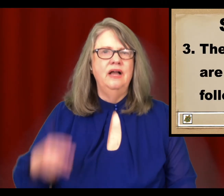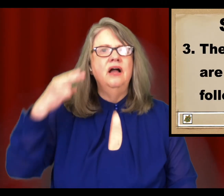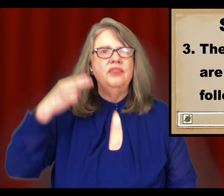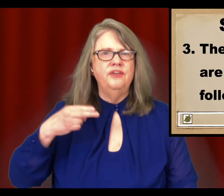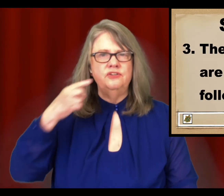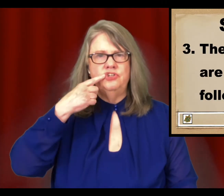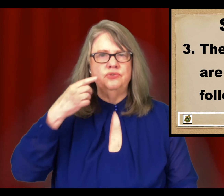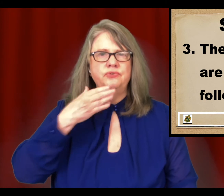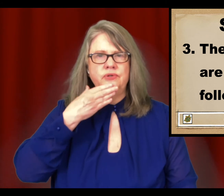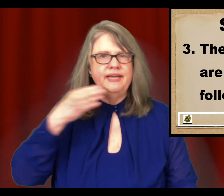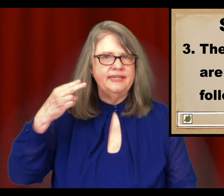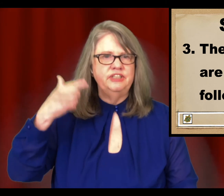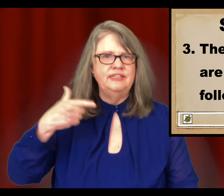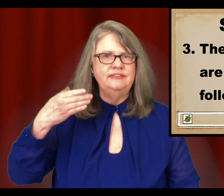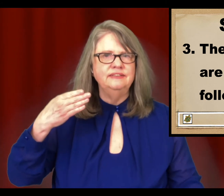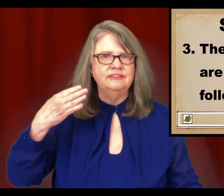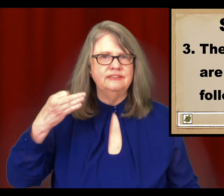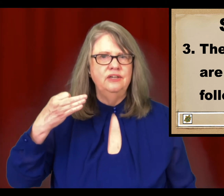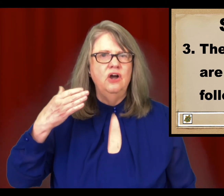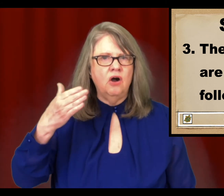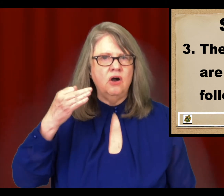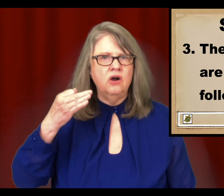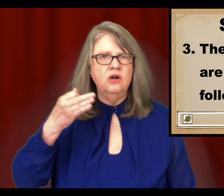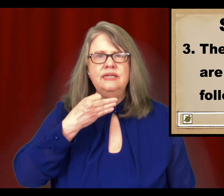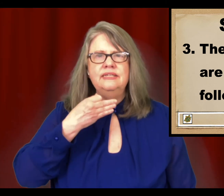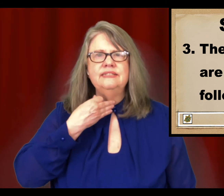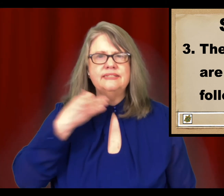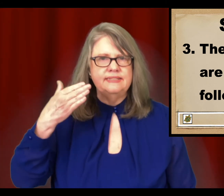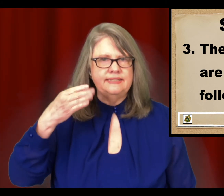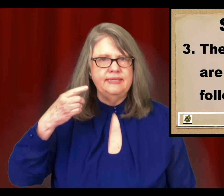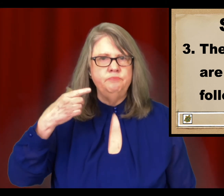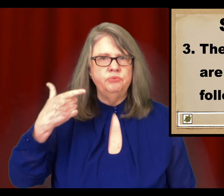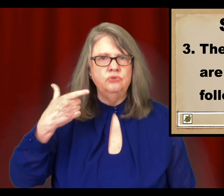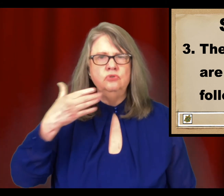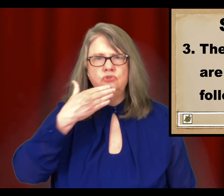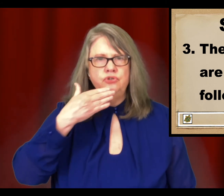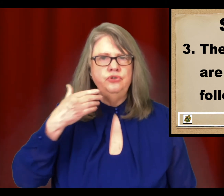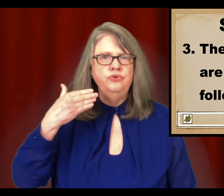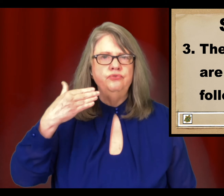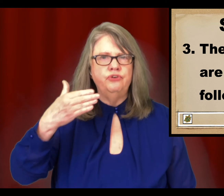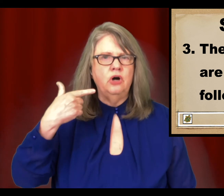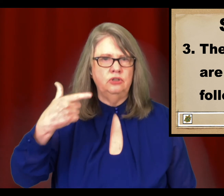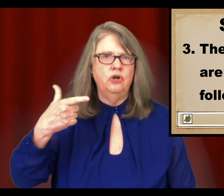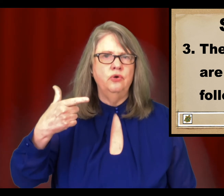The directions are simple to follow.